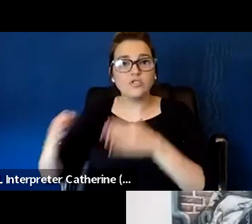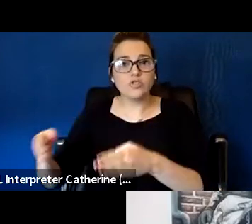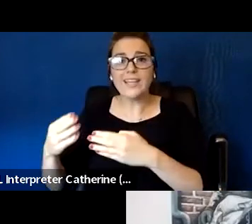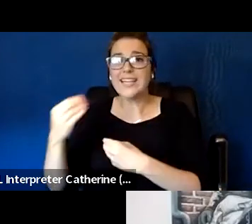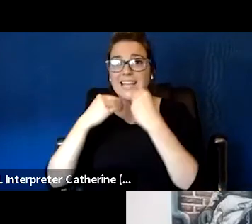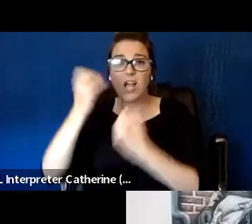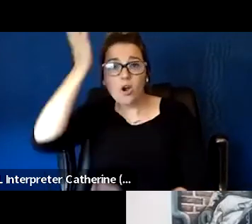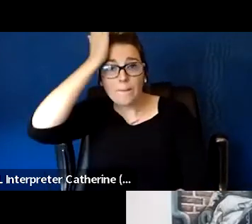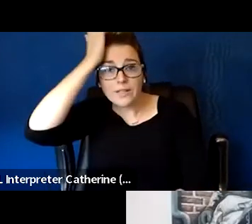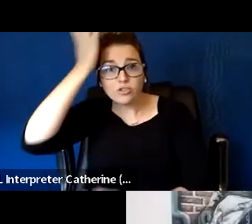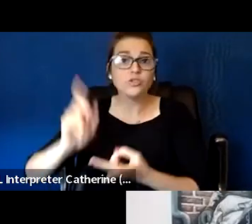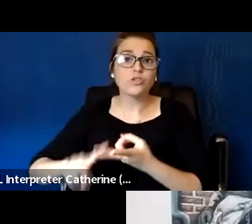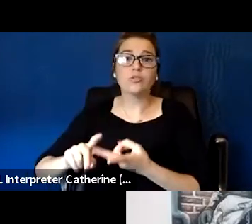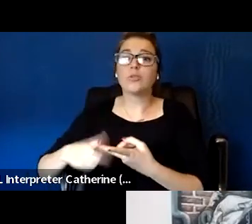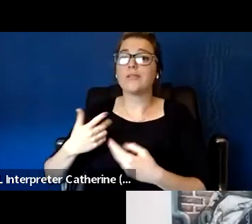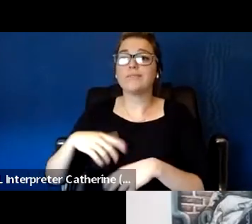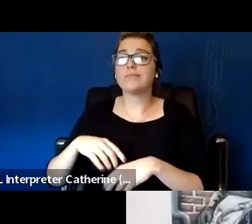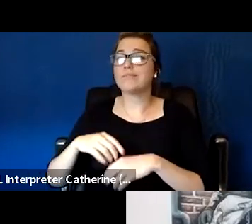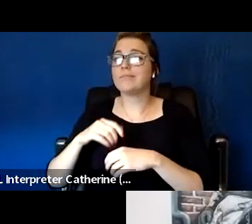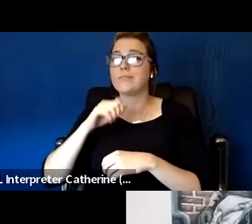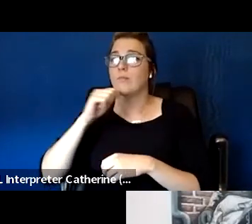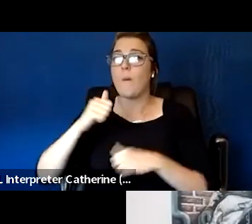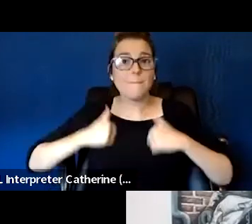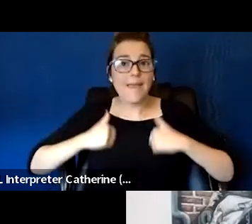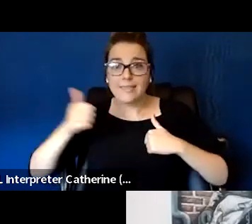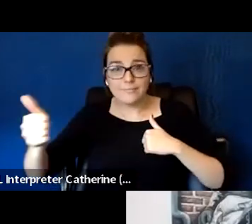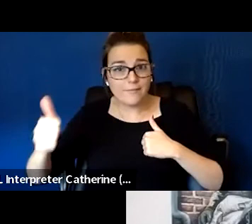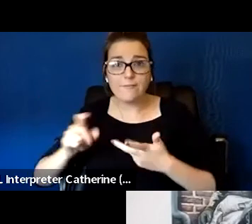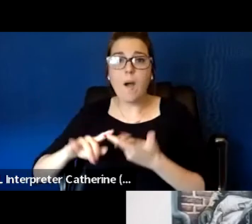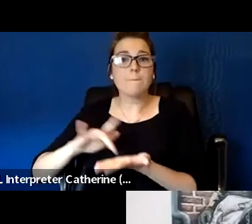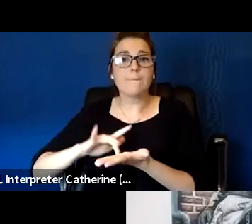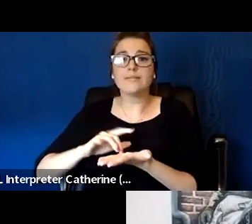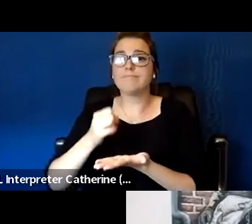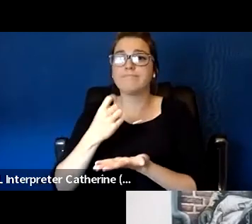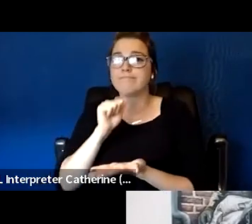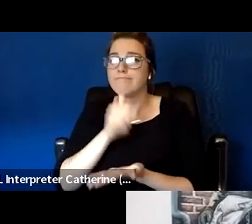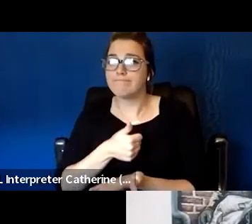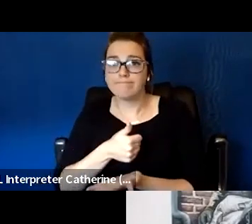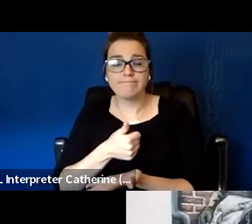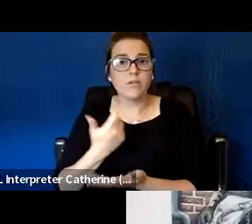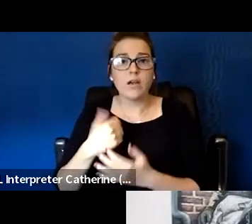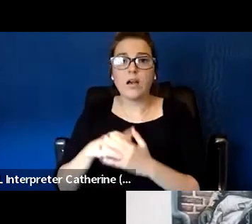or not taking medication, it's really engaging them and working with them where they are.